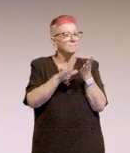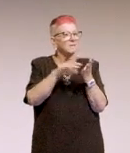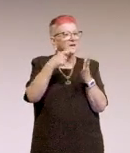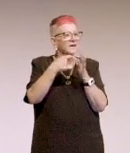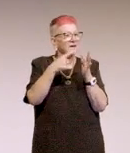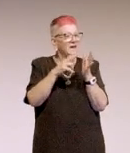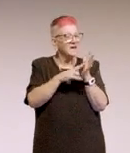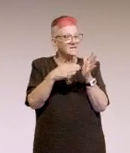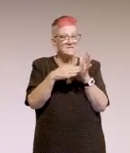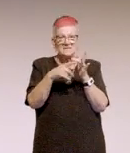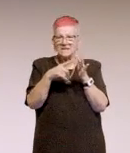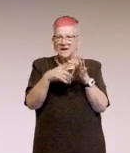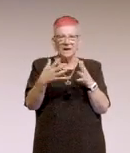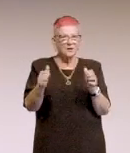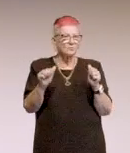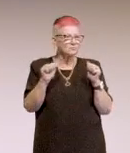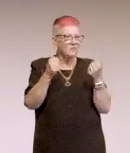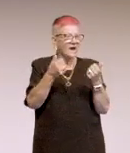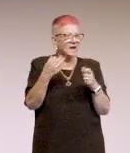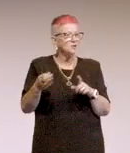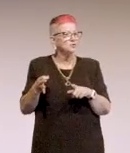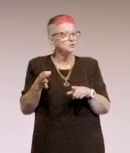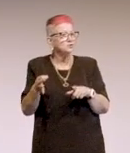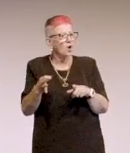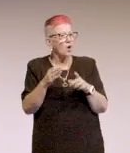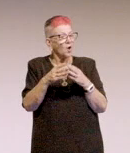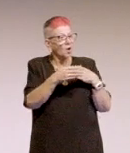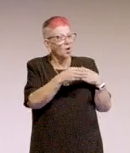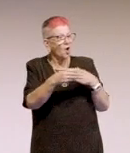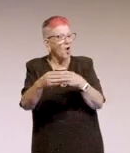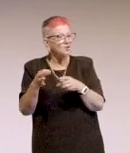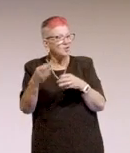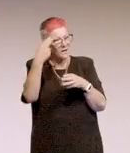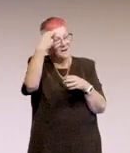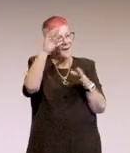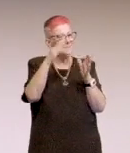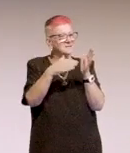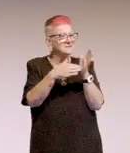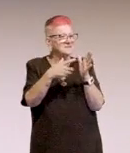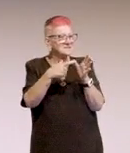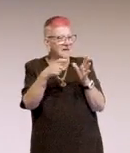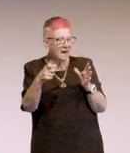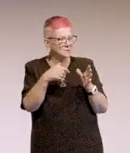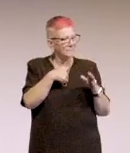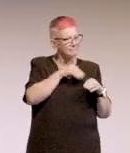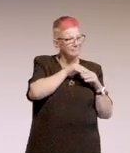and he had this gorgeous guide dog called Zach and I like dogs so I made friends with Hamish.